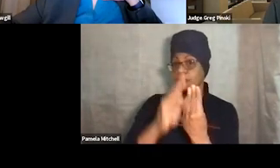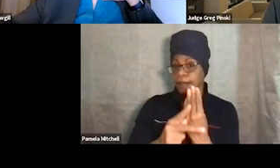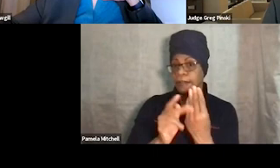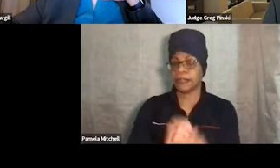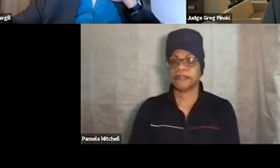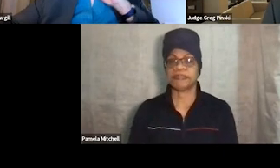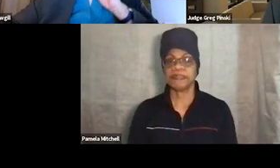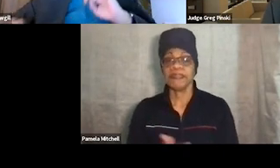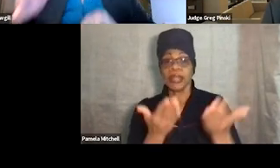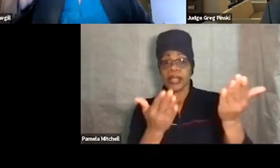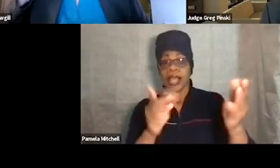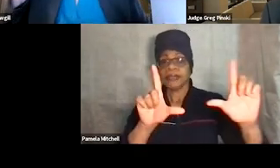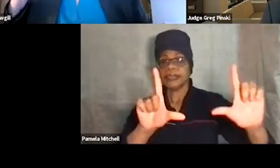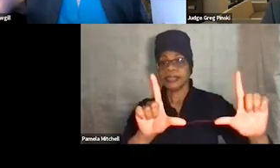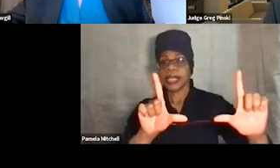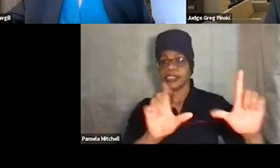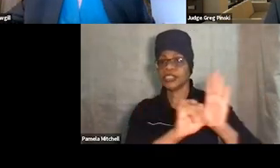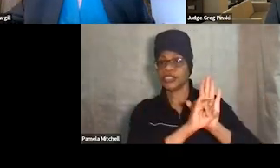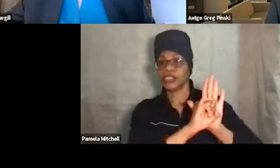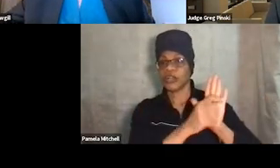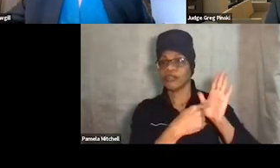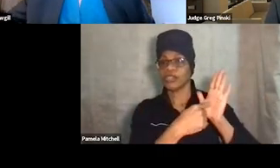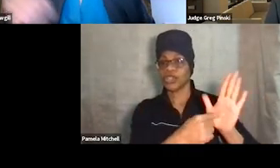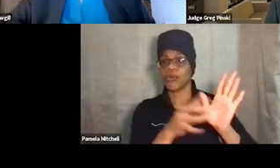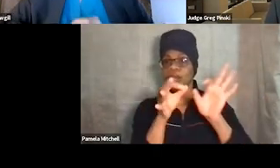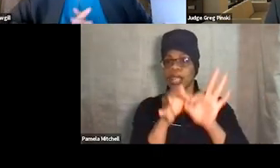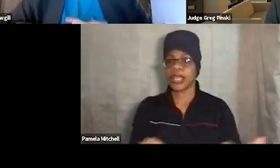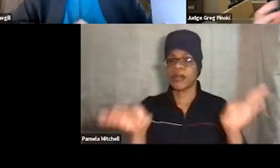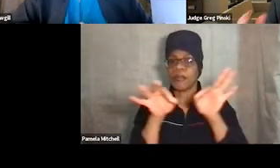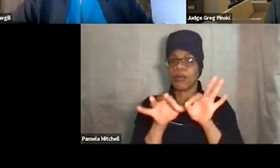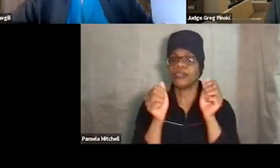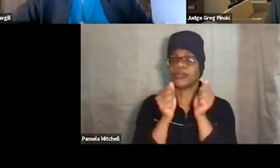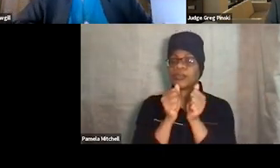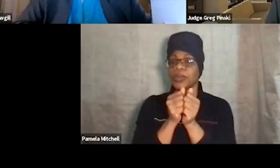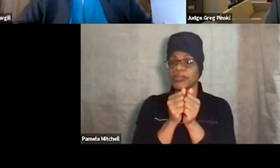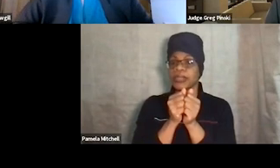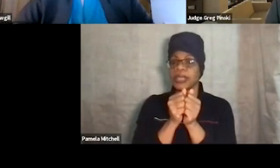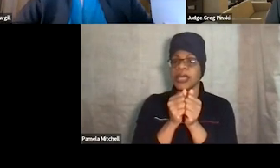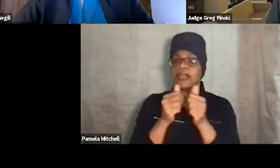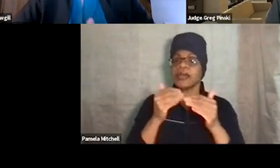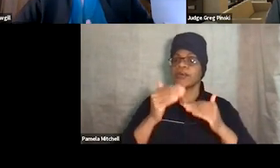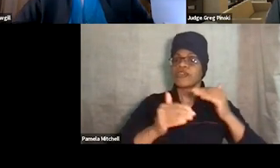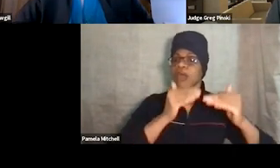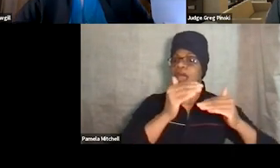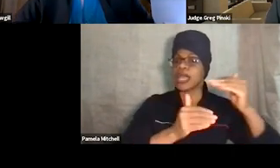This is an illustration importance of coming up with that progression of sanctions, if you will,